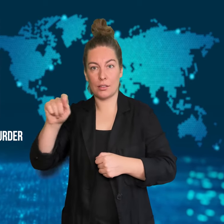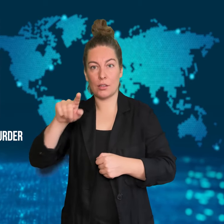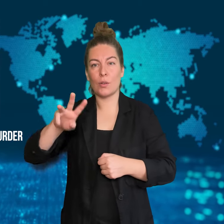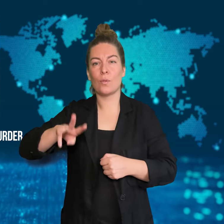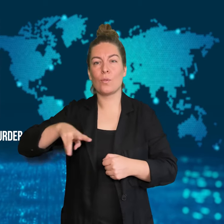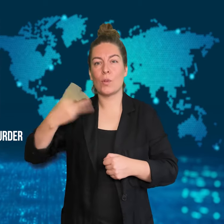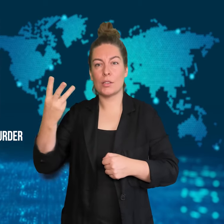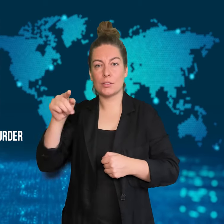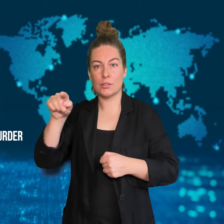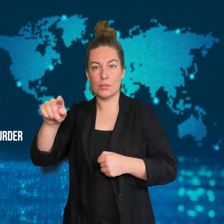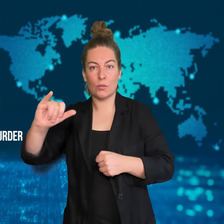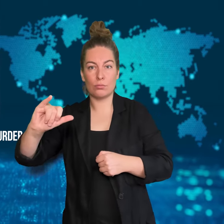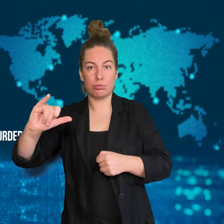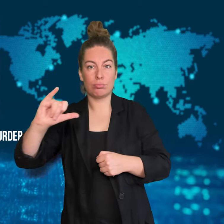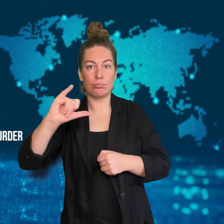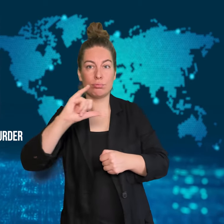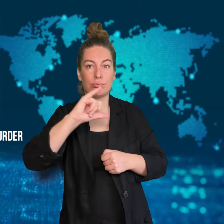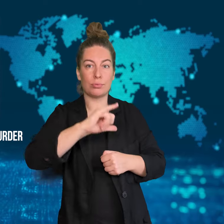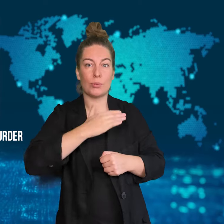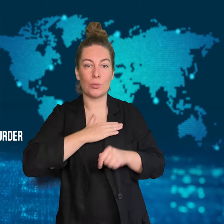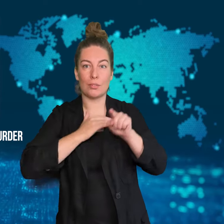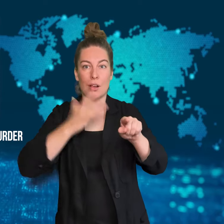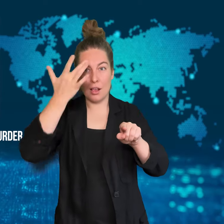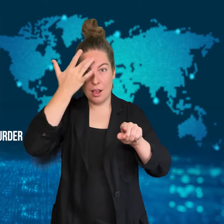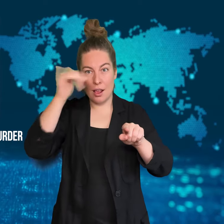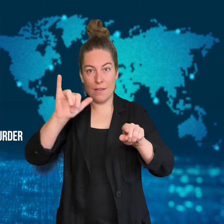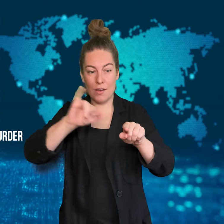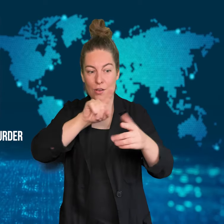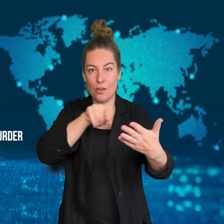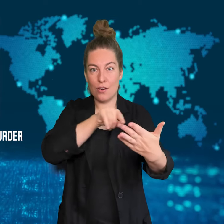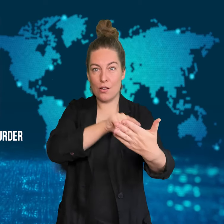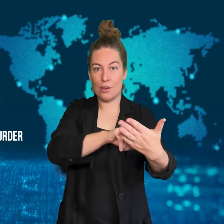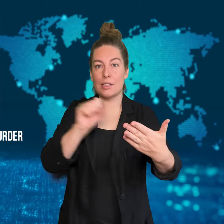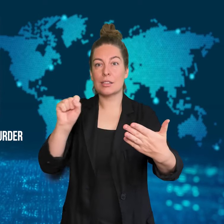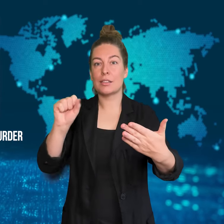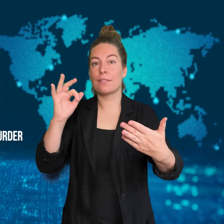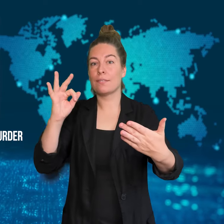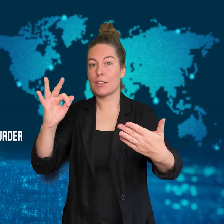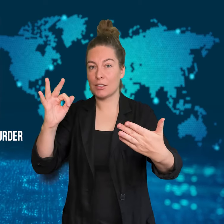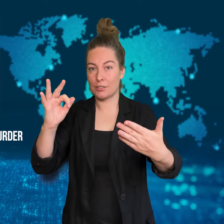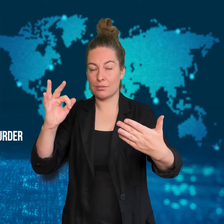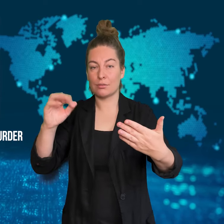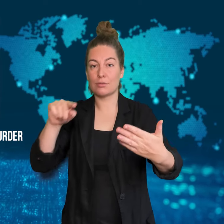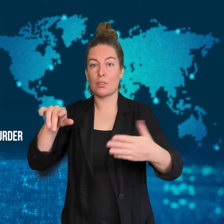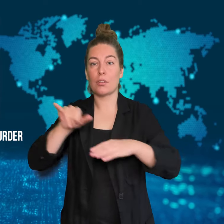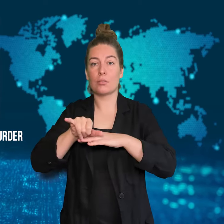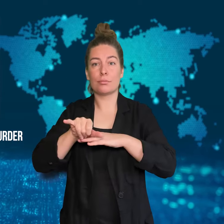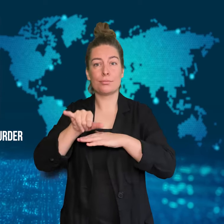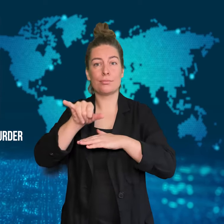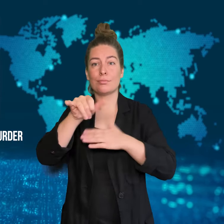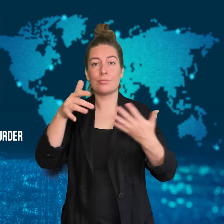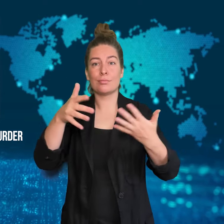The Alaskan Airlines flight was headed to San Francisco, California,